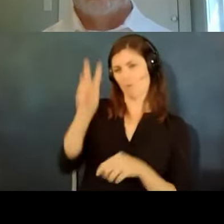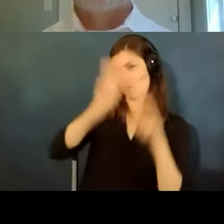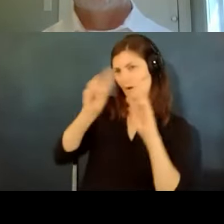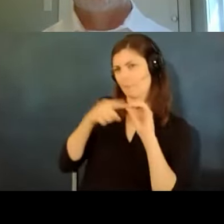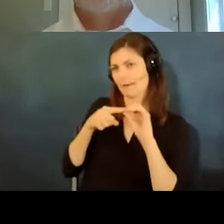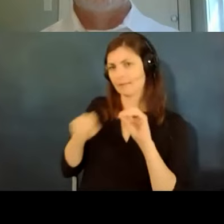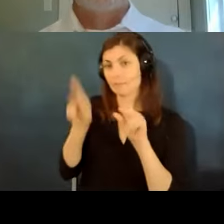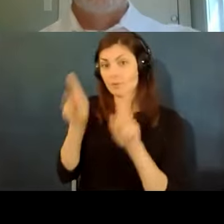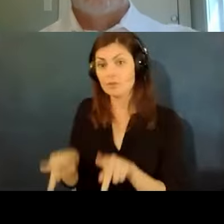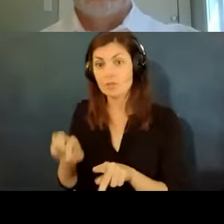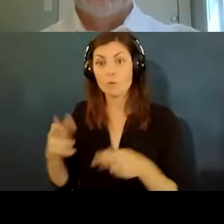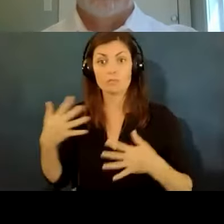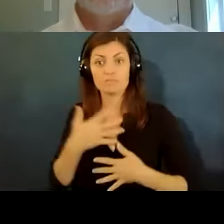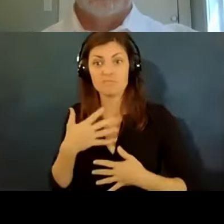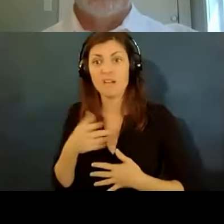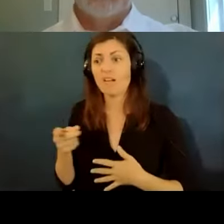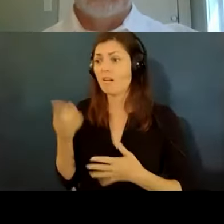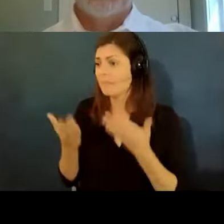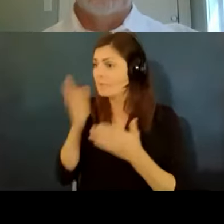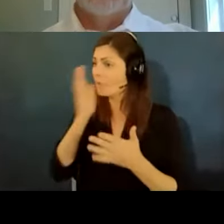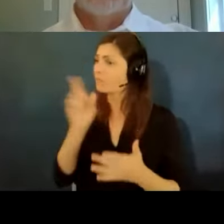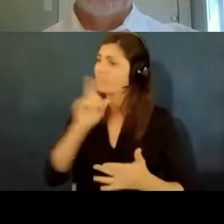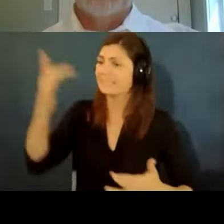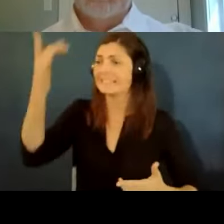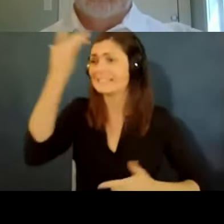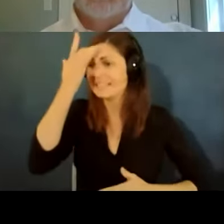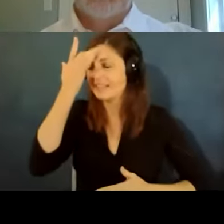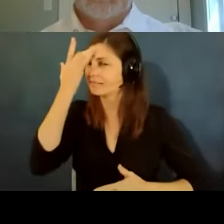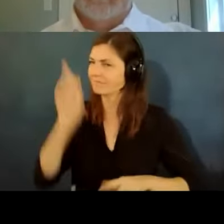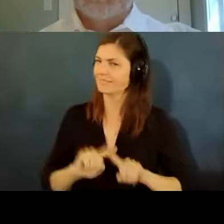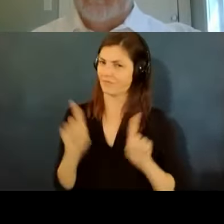and you're worried that they might get really sick if they get covered 19. so there's guidance about